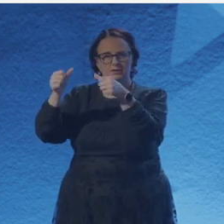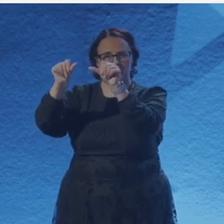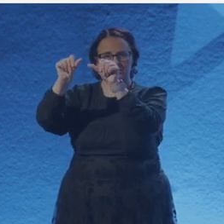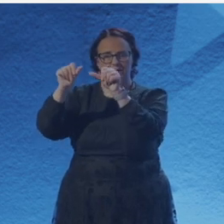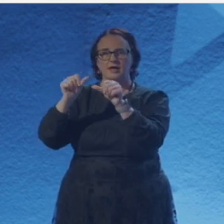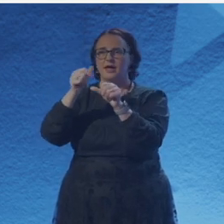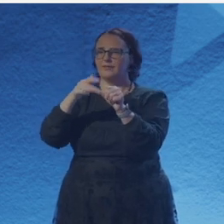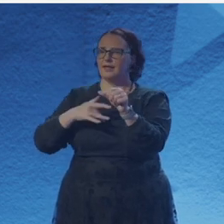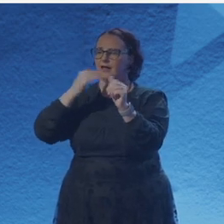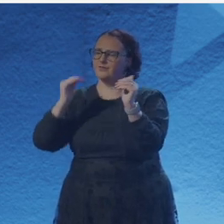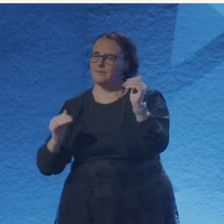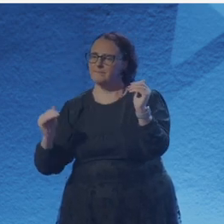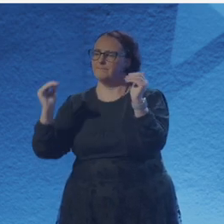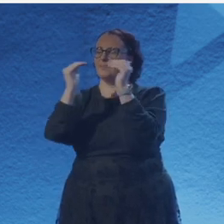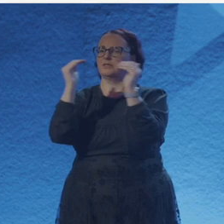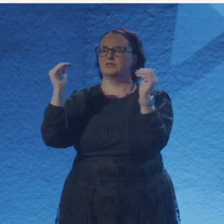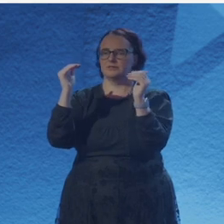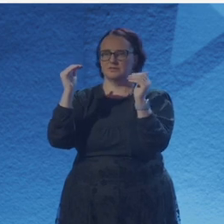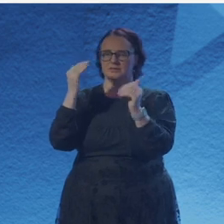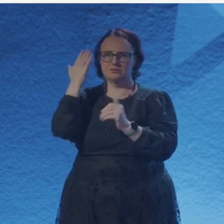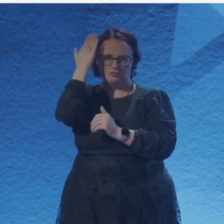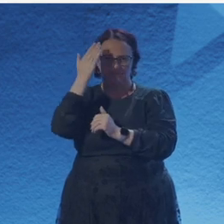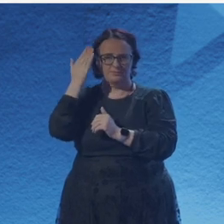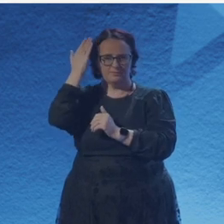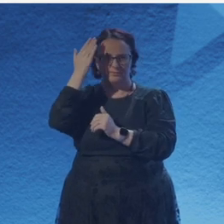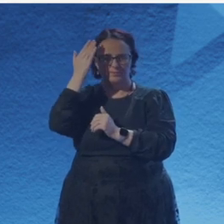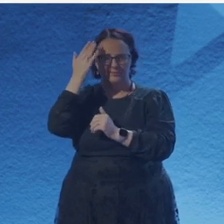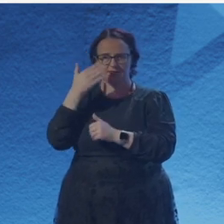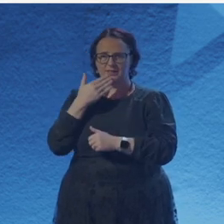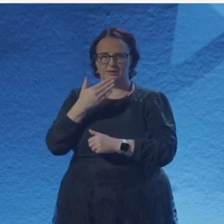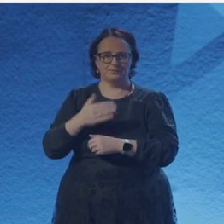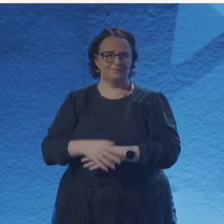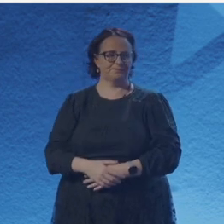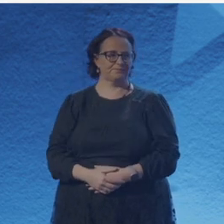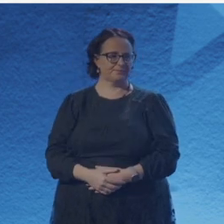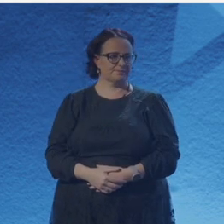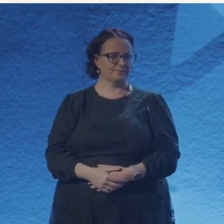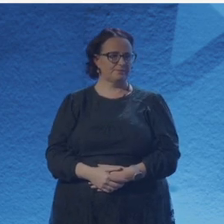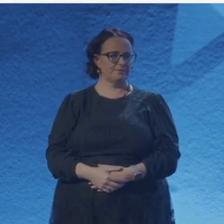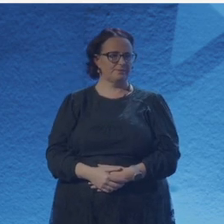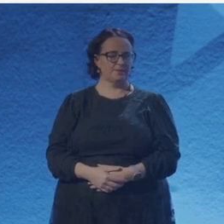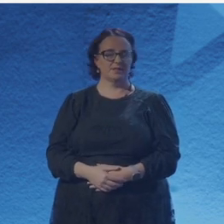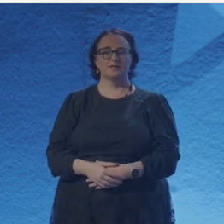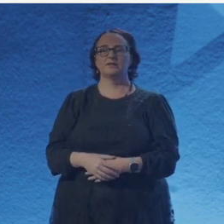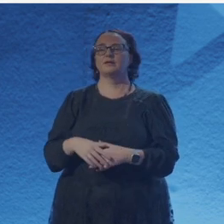in war, of families apart and the egos that brought it all on. I've been dreaming lately.